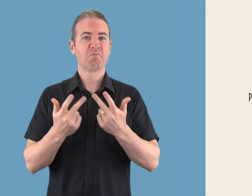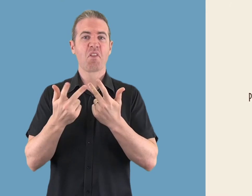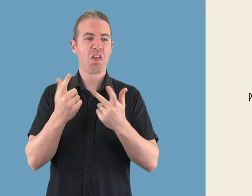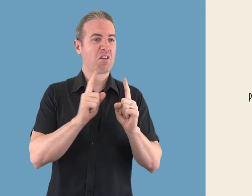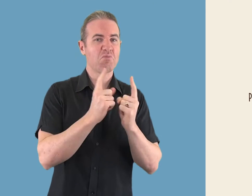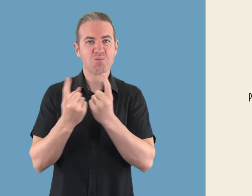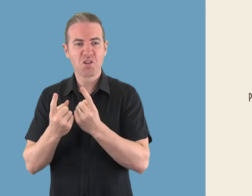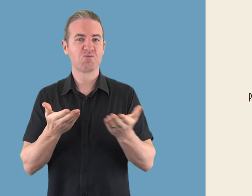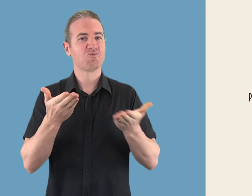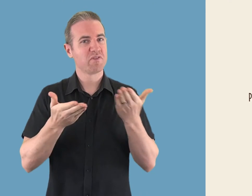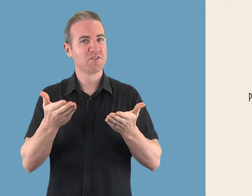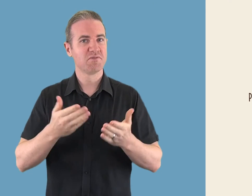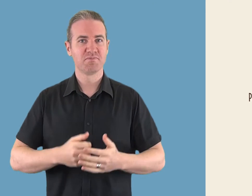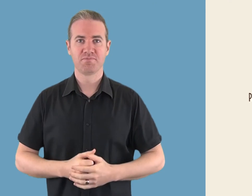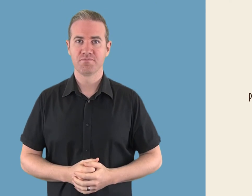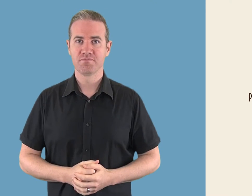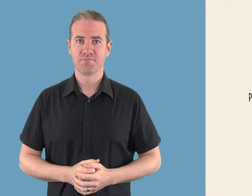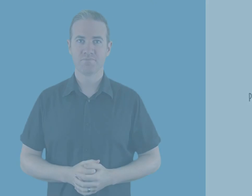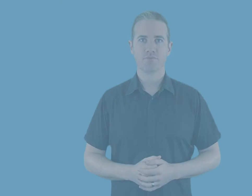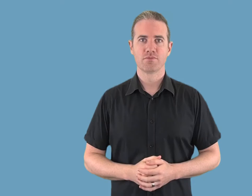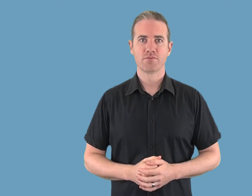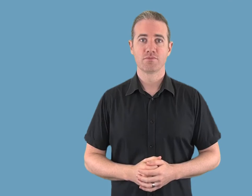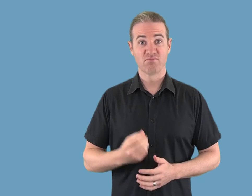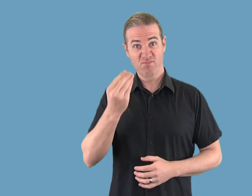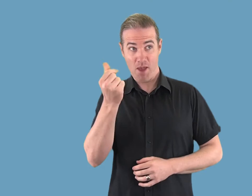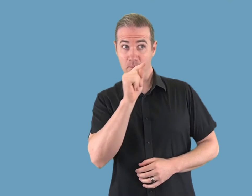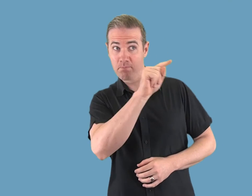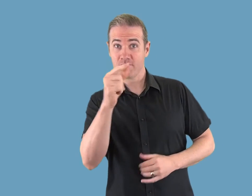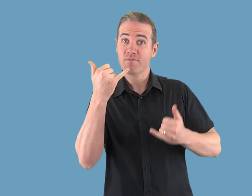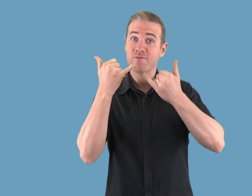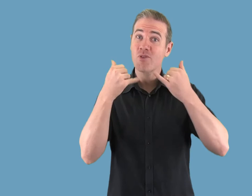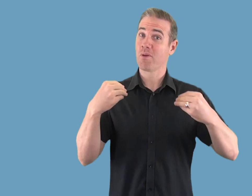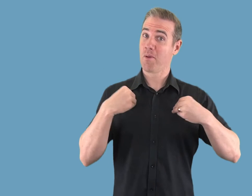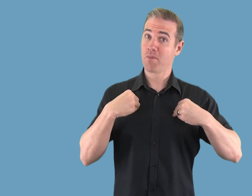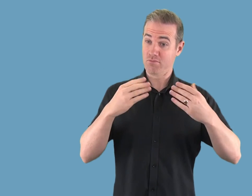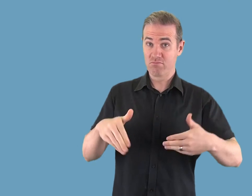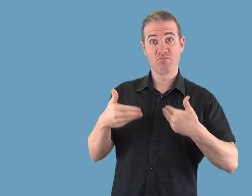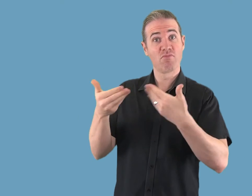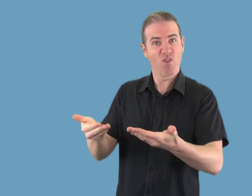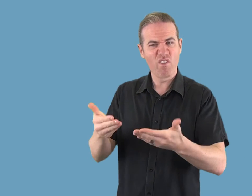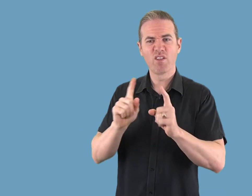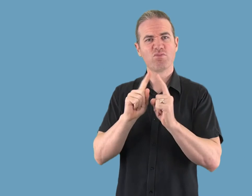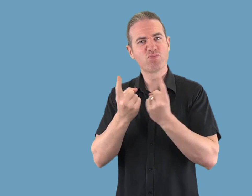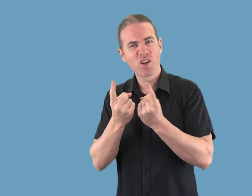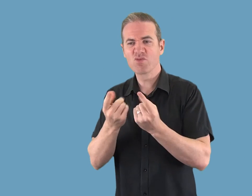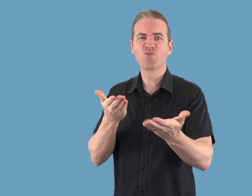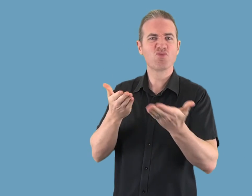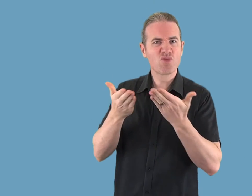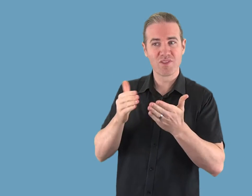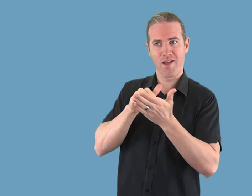Products Several telcos provide a number of products and services